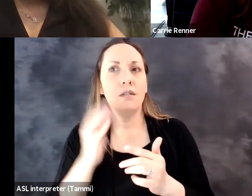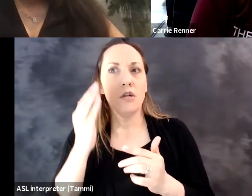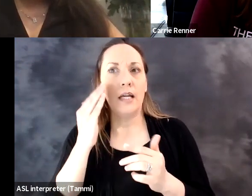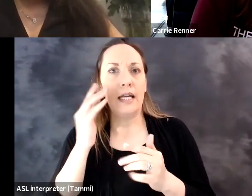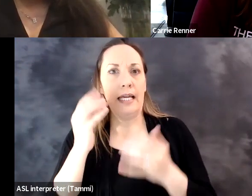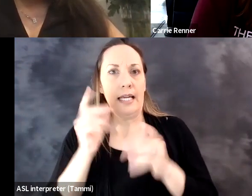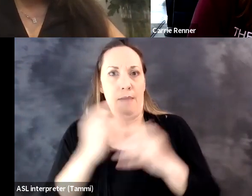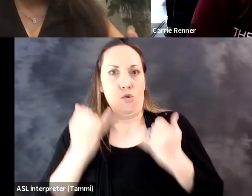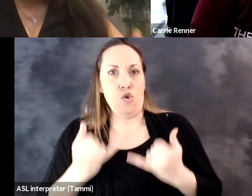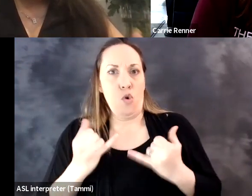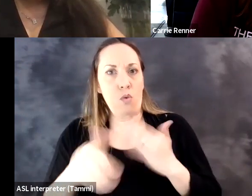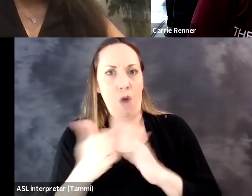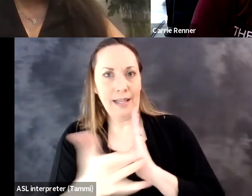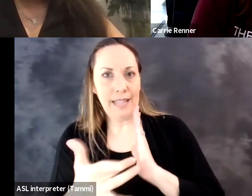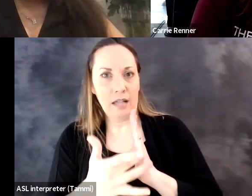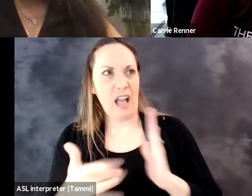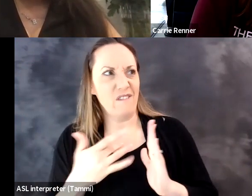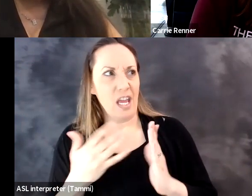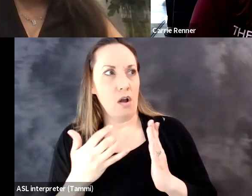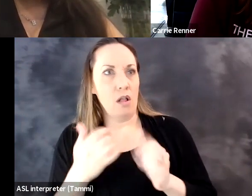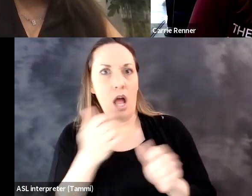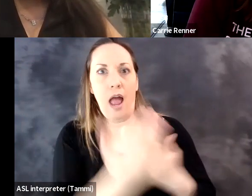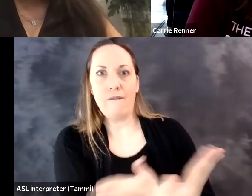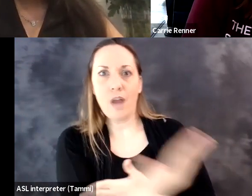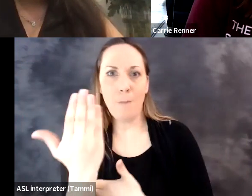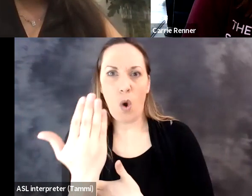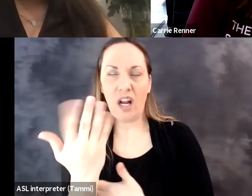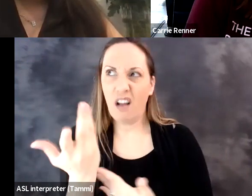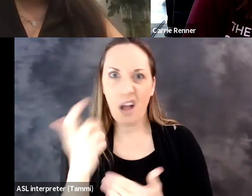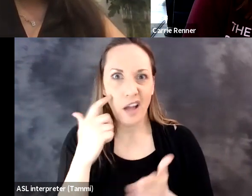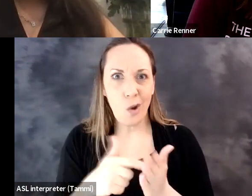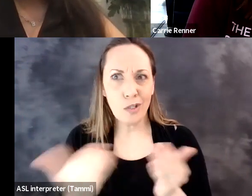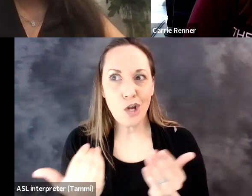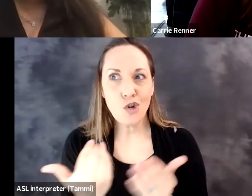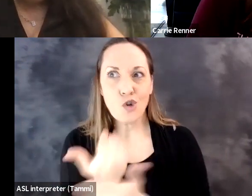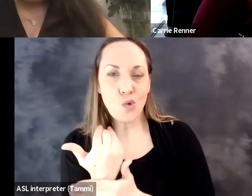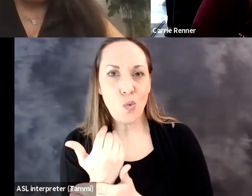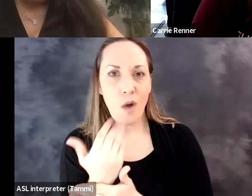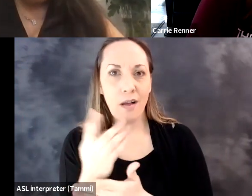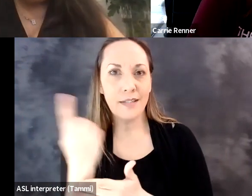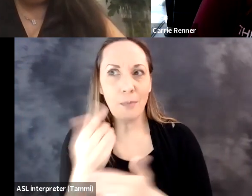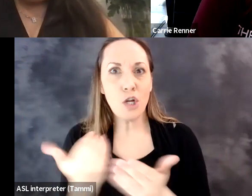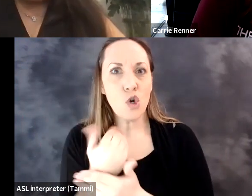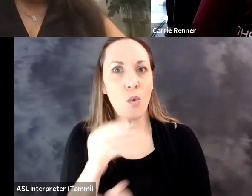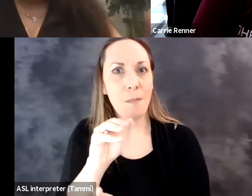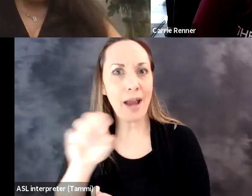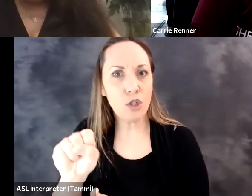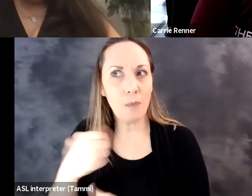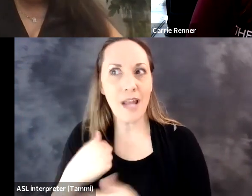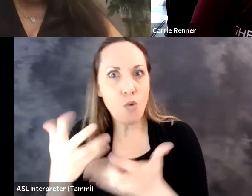people have just come on the bandwagon. But you know how do you keep pace with all of this technology?